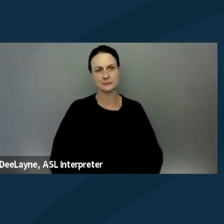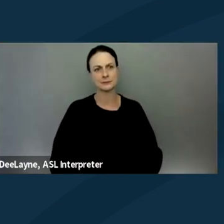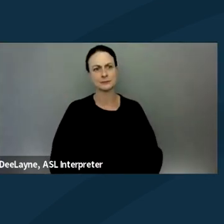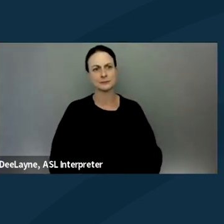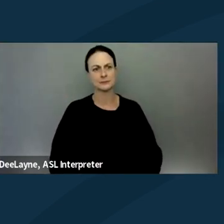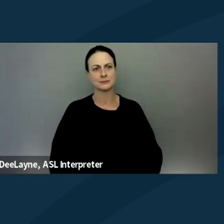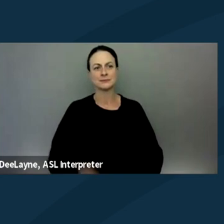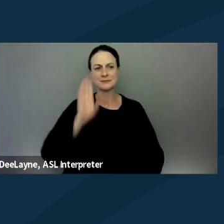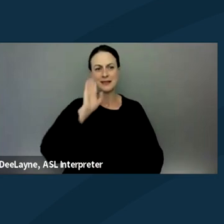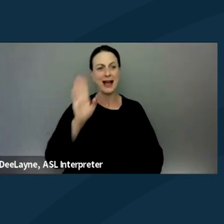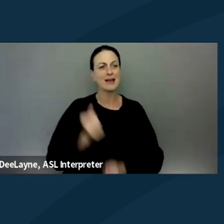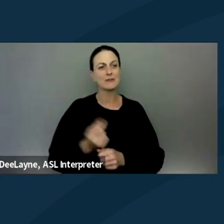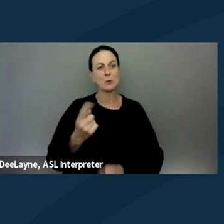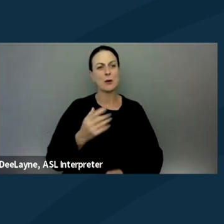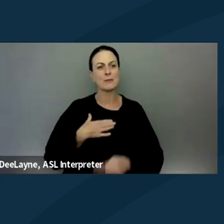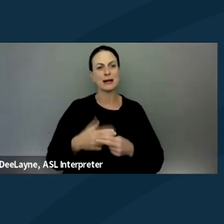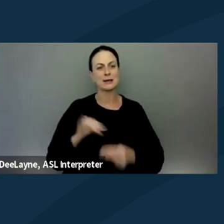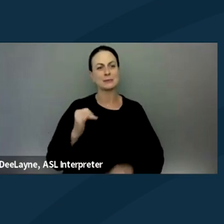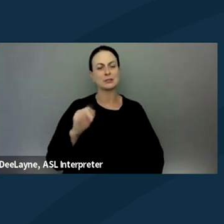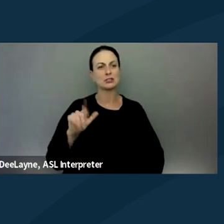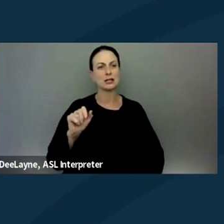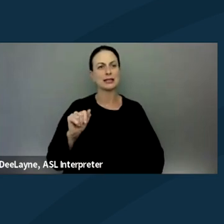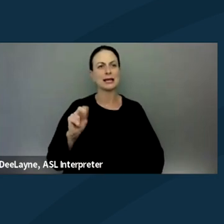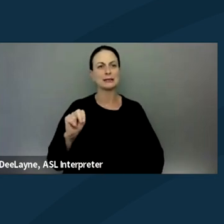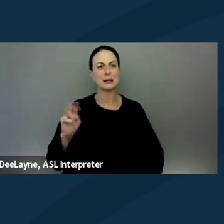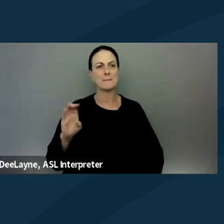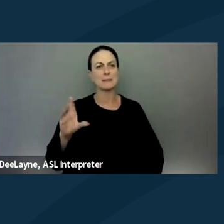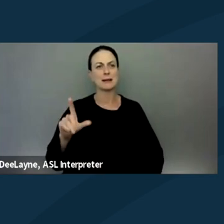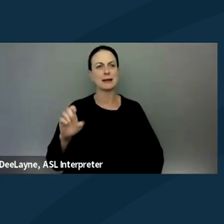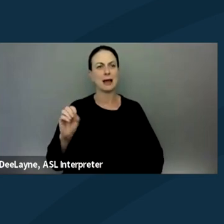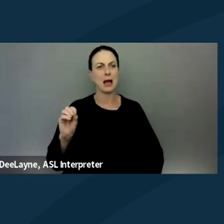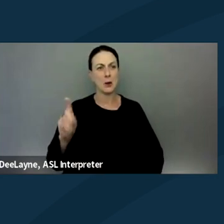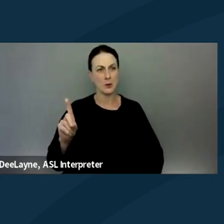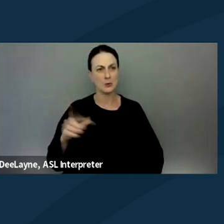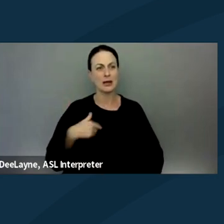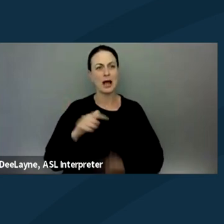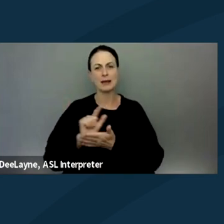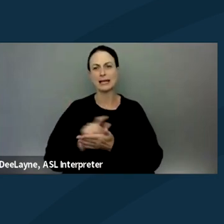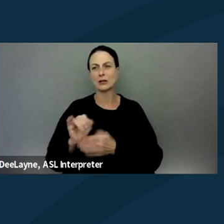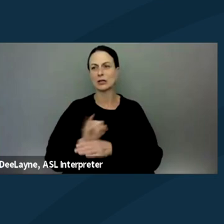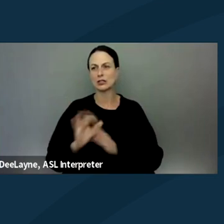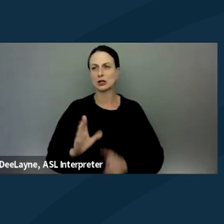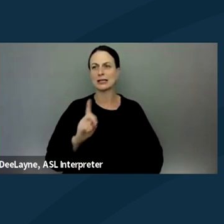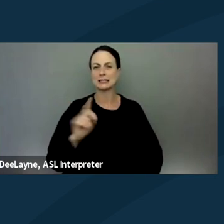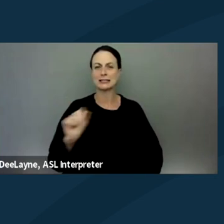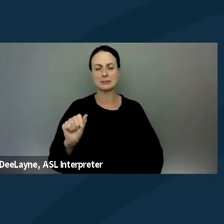Hi, everyone. So my name is Jillian MacLeod, and I'm a legal intern at Disability Rights Education and Defense Fund.